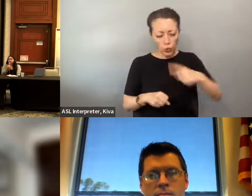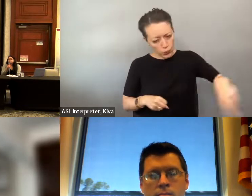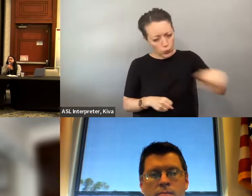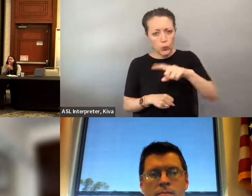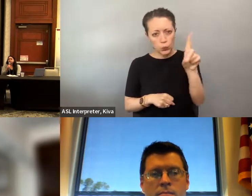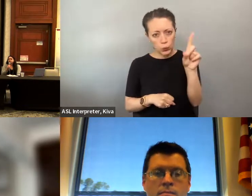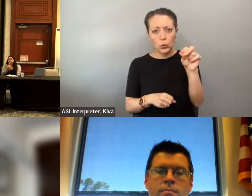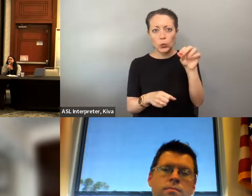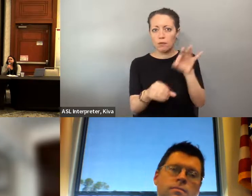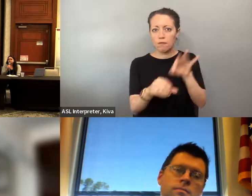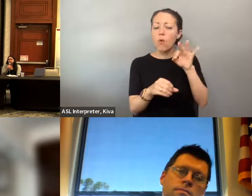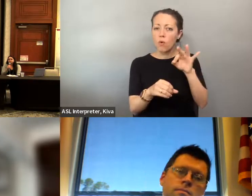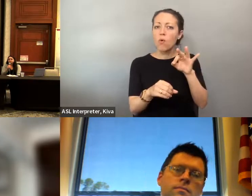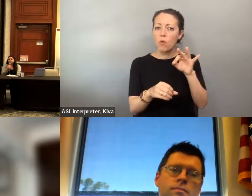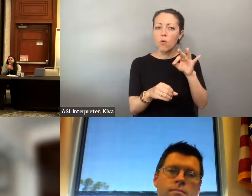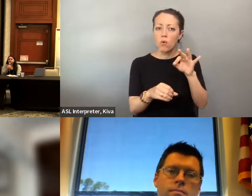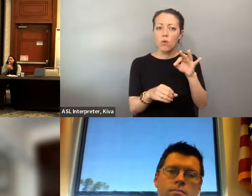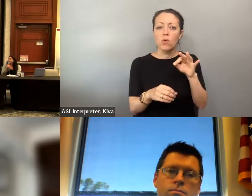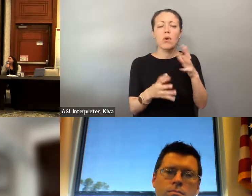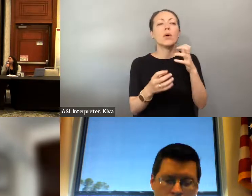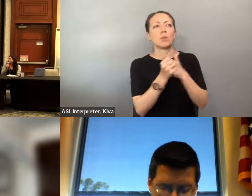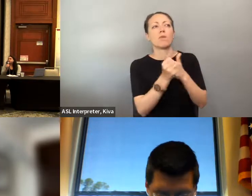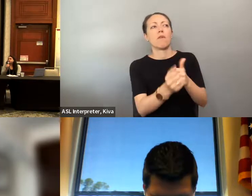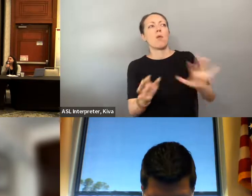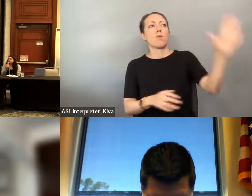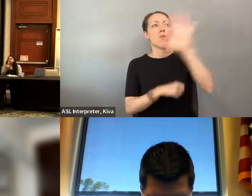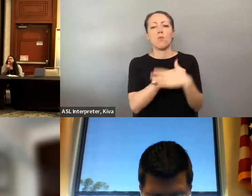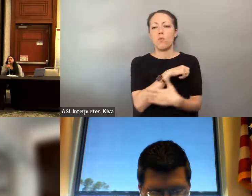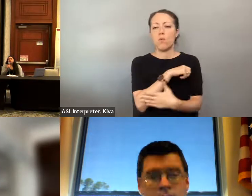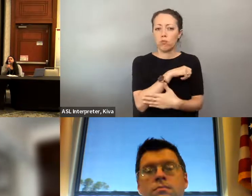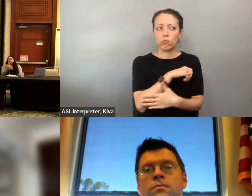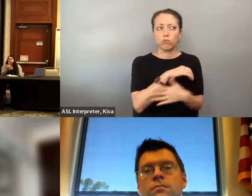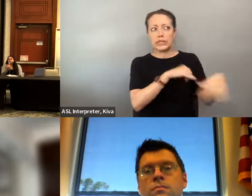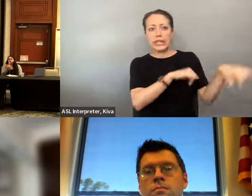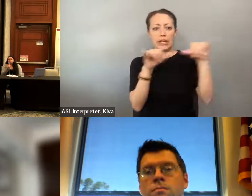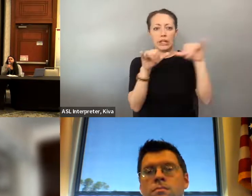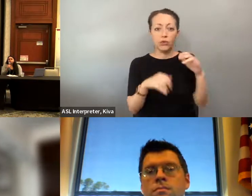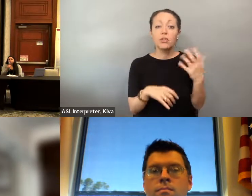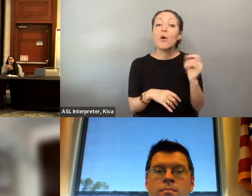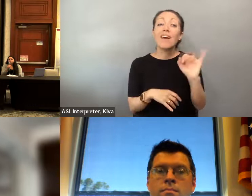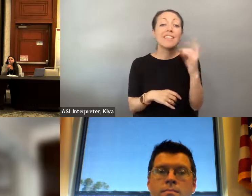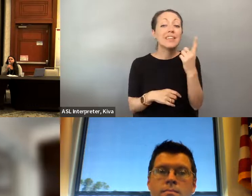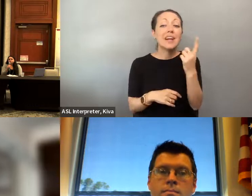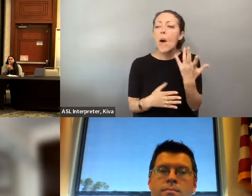vote with a state ID or driver's licence to be able to ensure that we are helping to get everyone with what's most